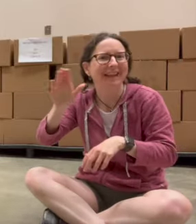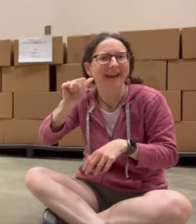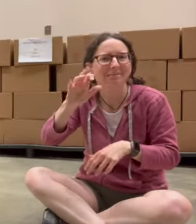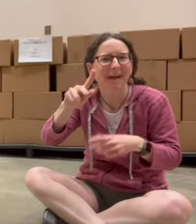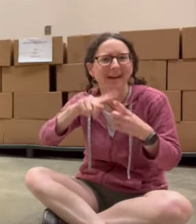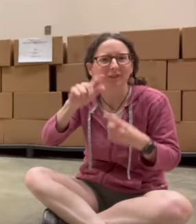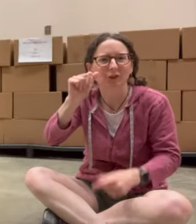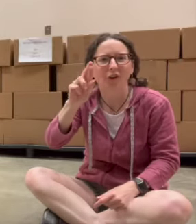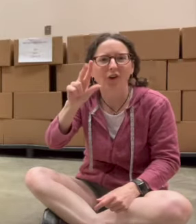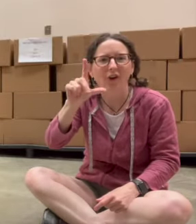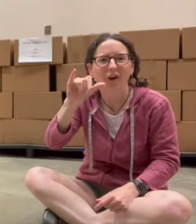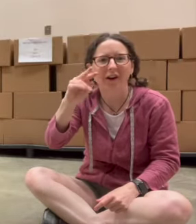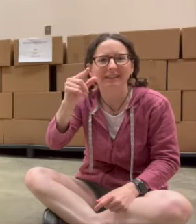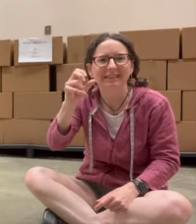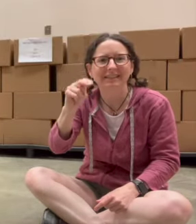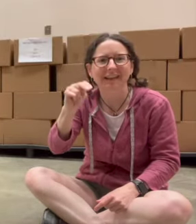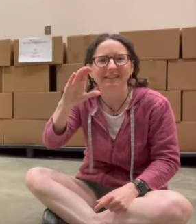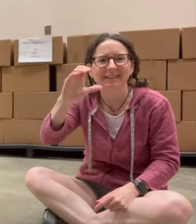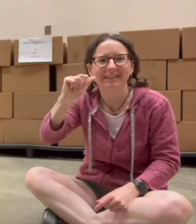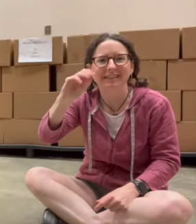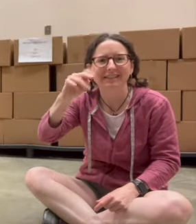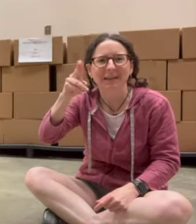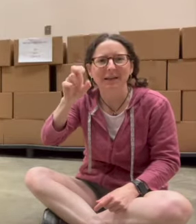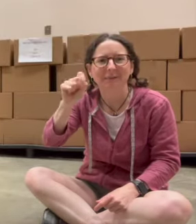all ready to be sent back to arlington campus library